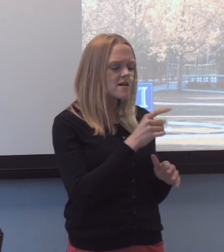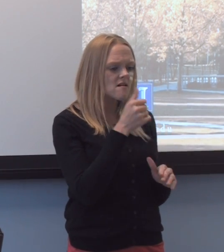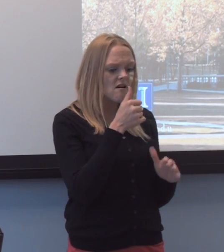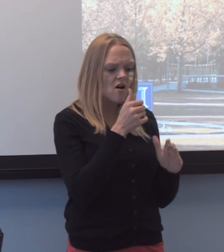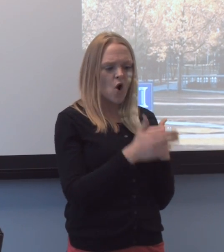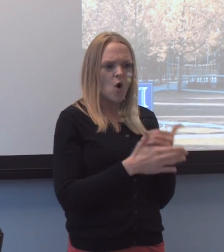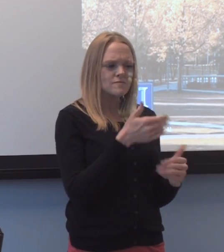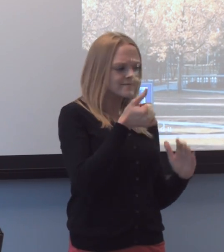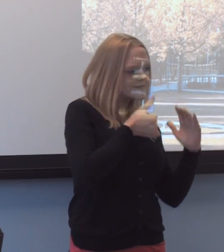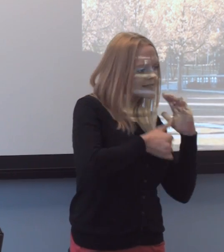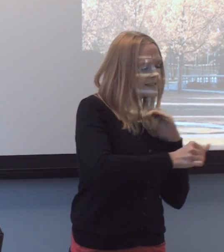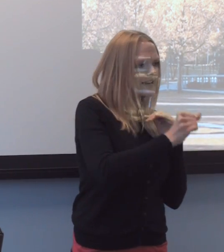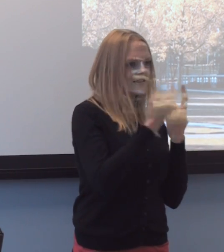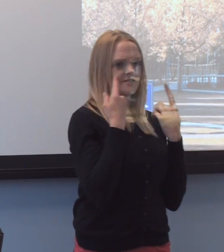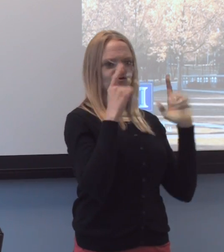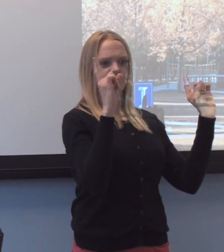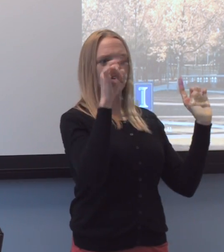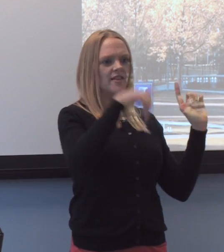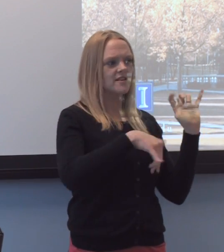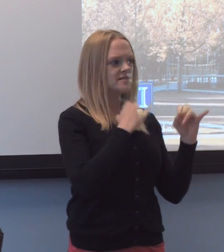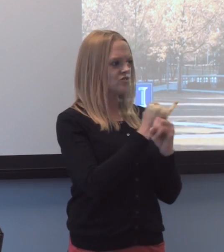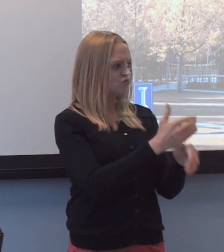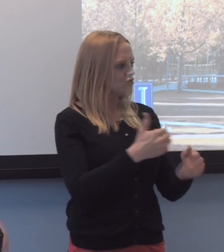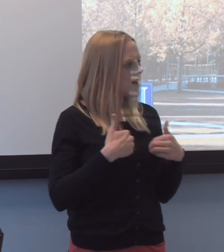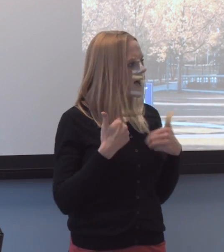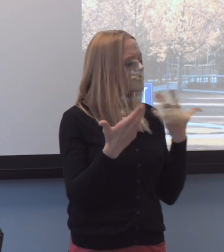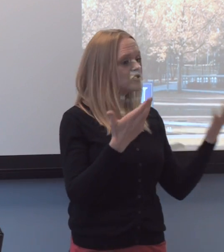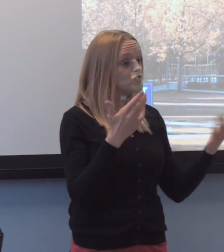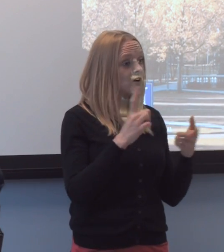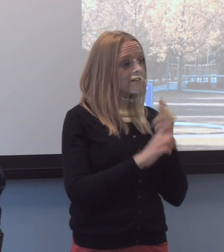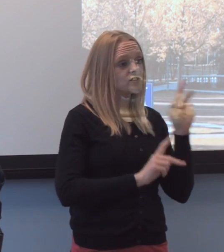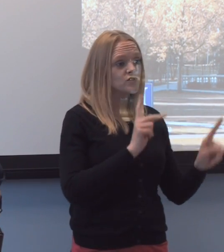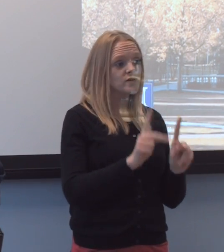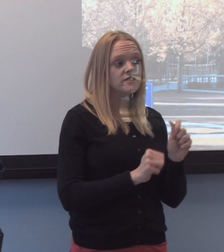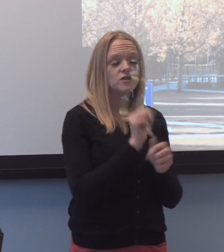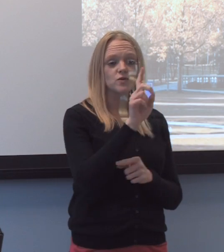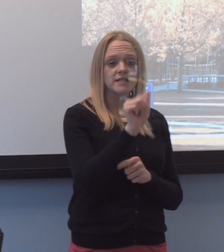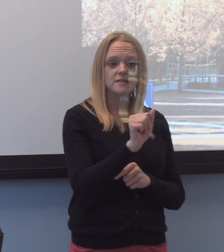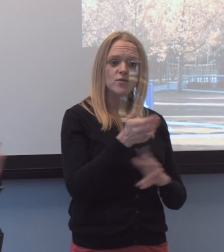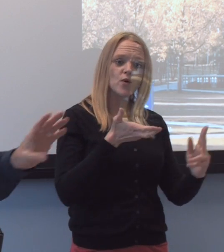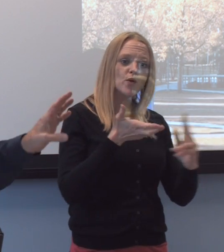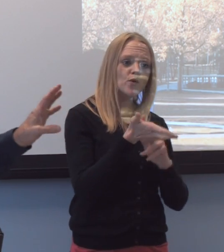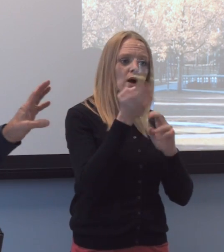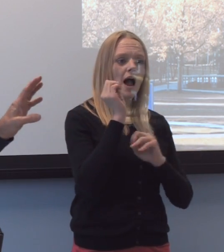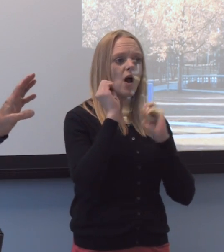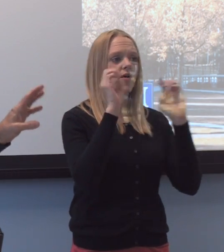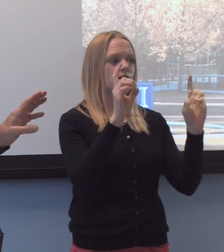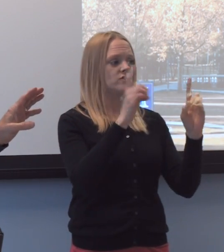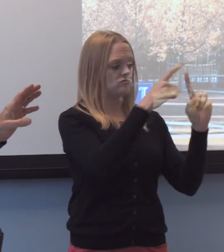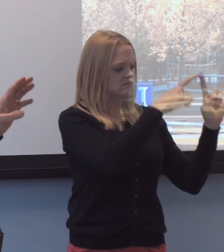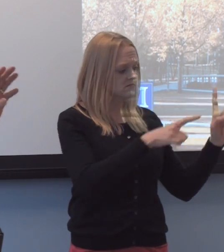this institution has in service to individuals with disabilities throughout the educational continuum,